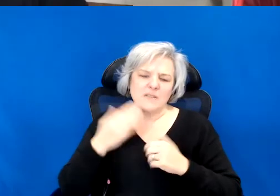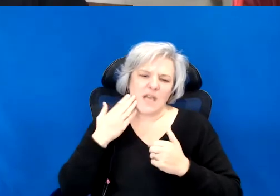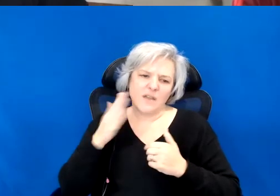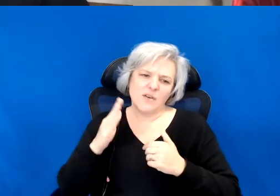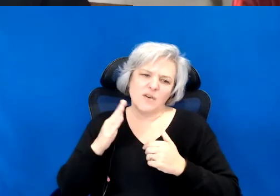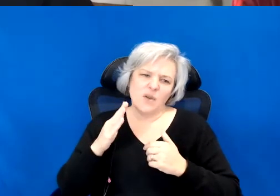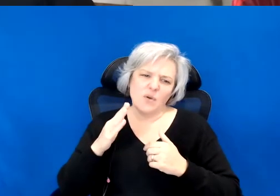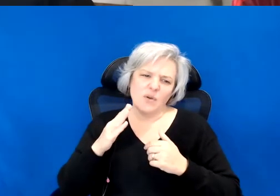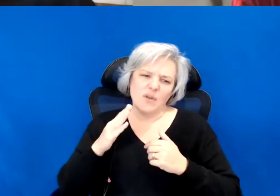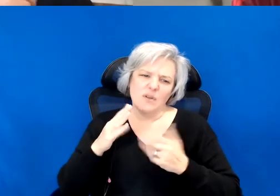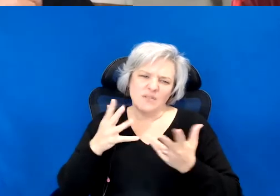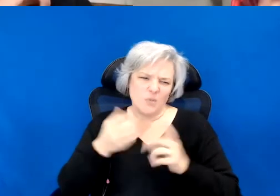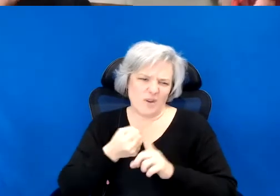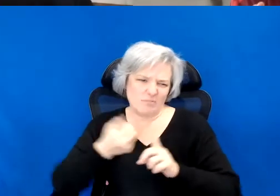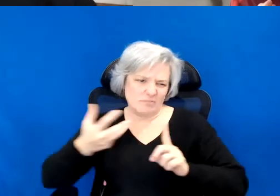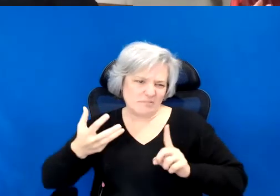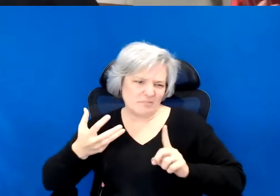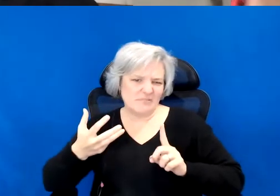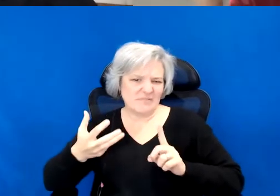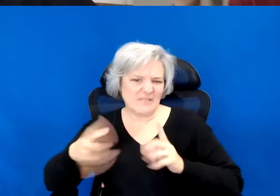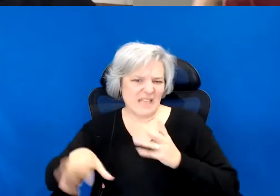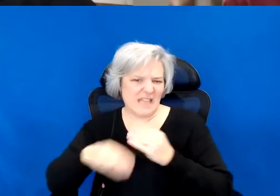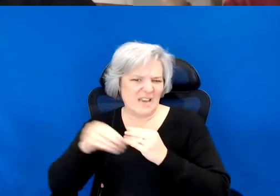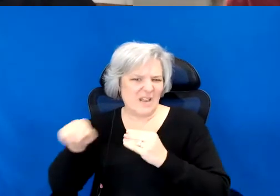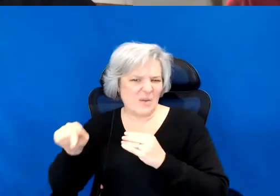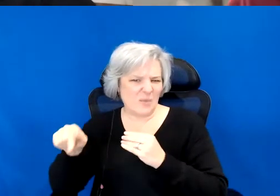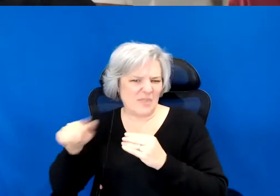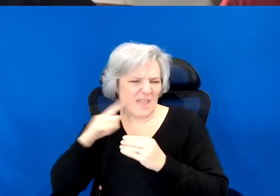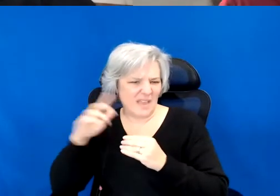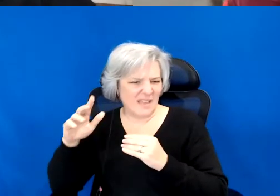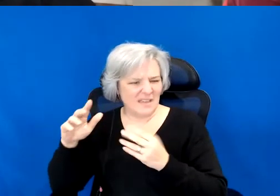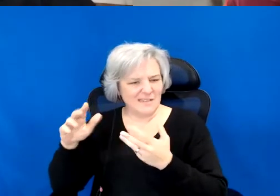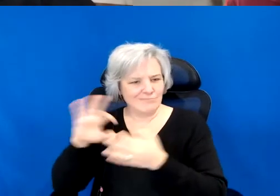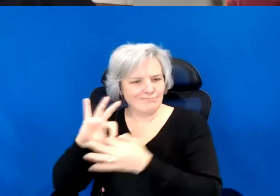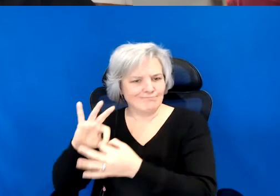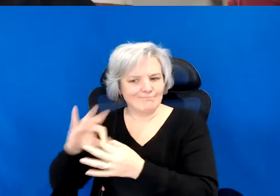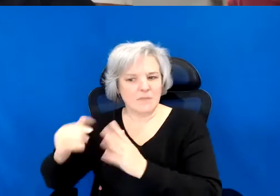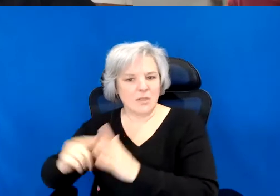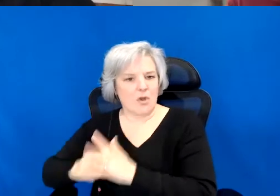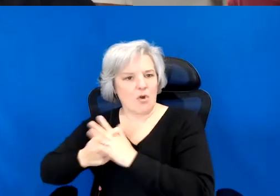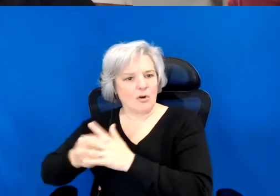you kind of want to join alongside. I think it is so large it can go anywhere.